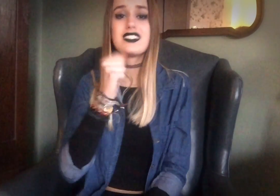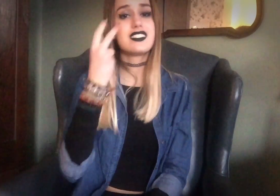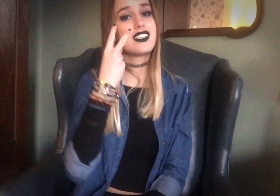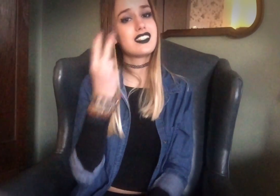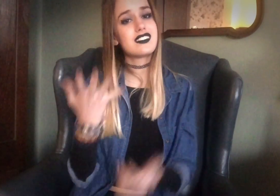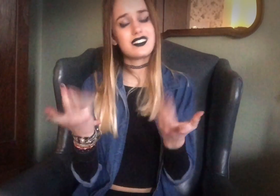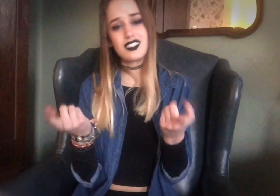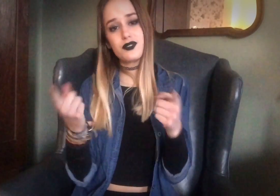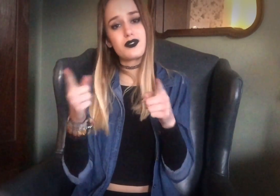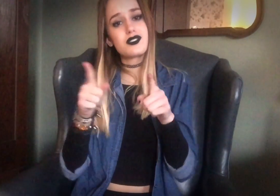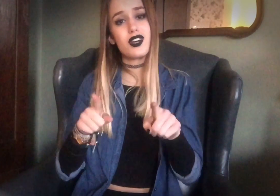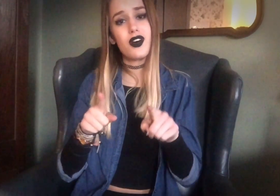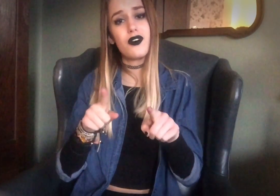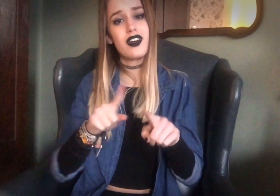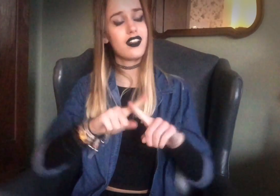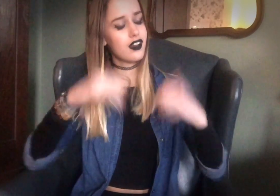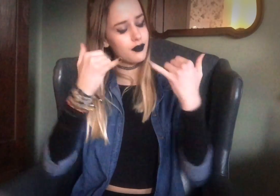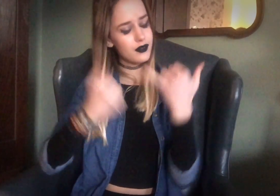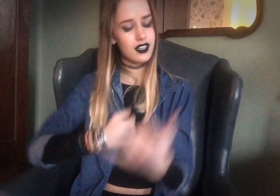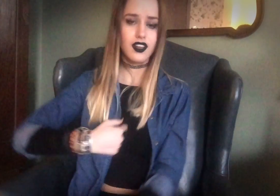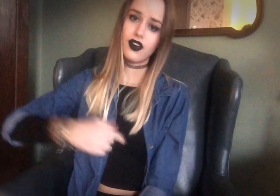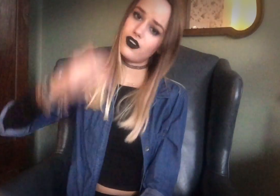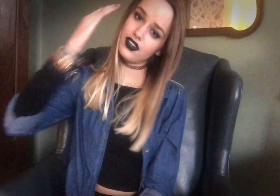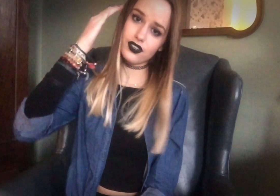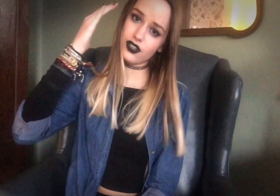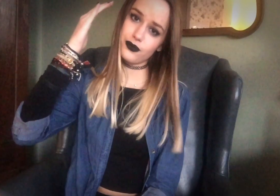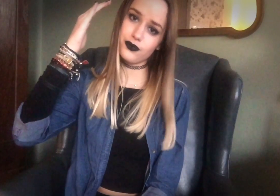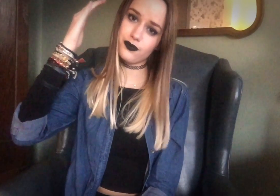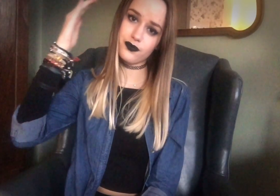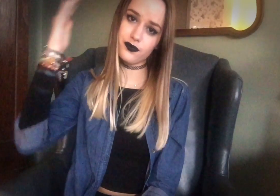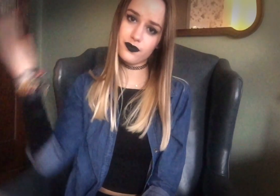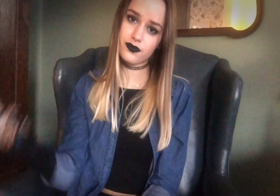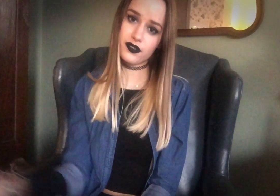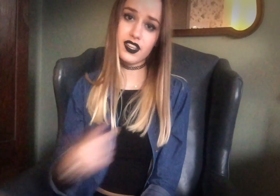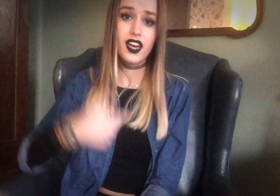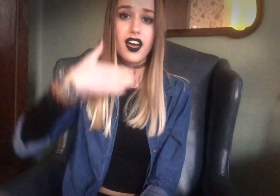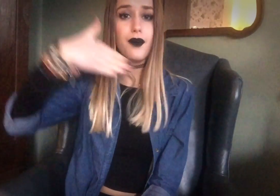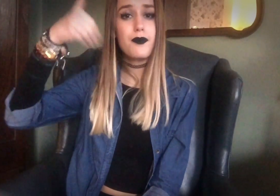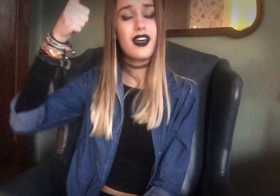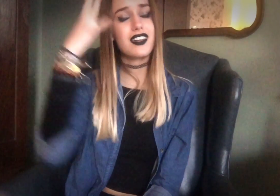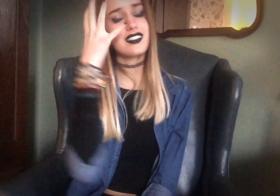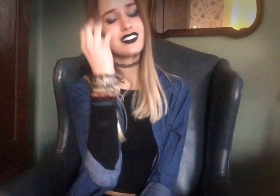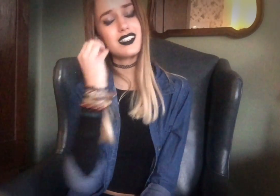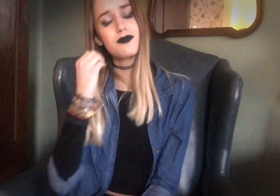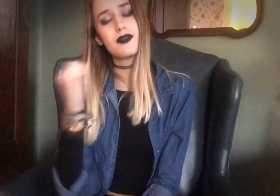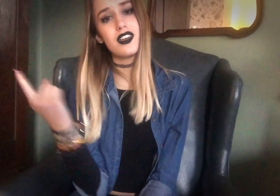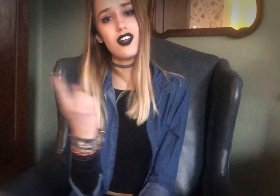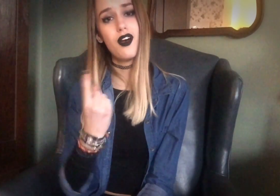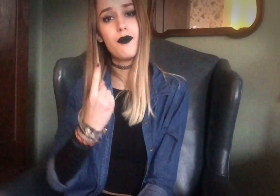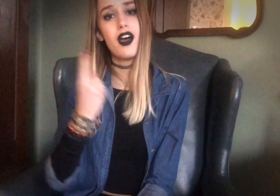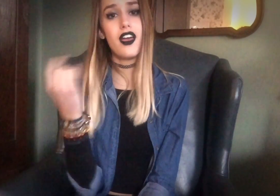Didn't see what's going on But now I know, I'm better sleeping on my own